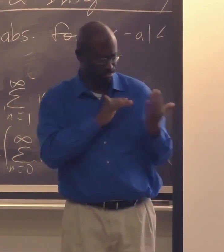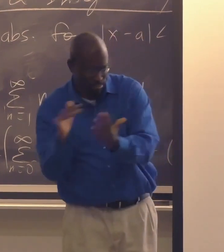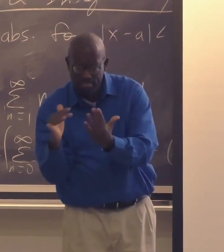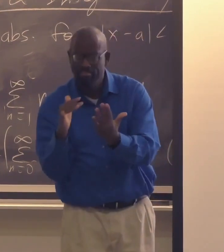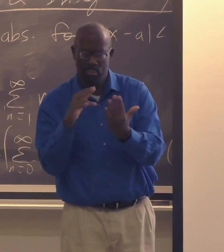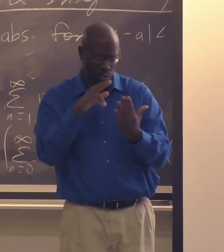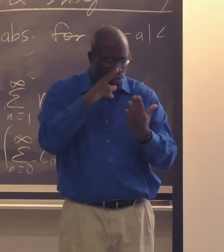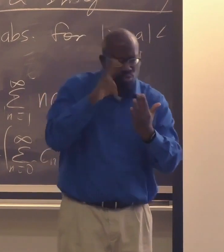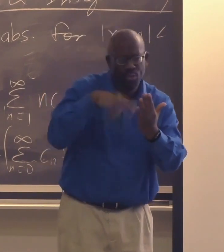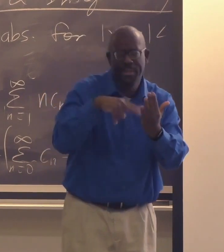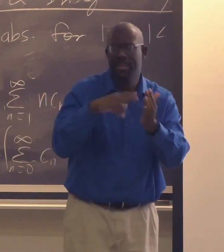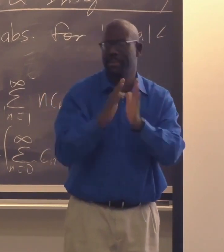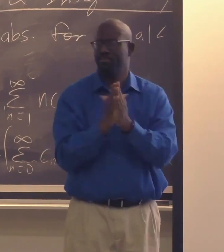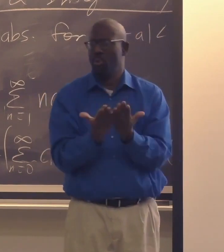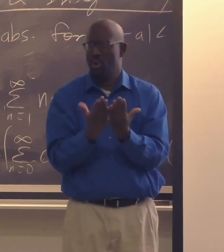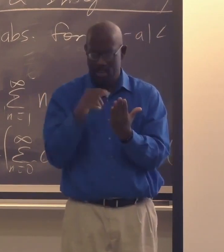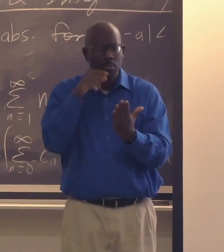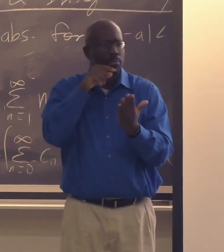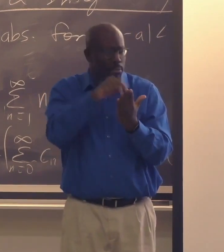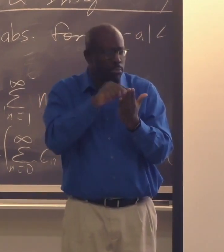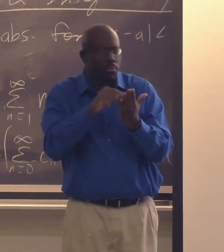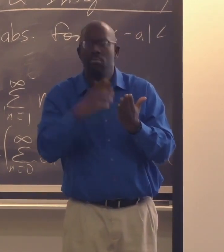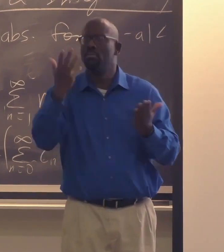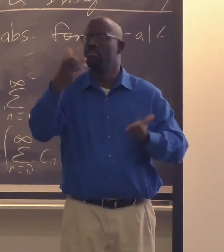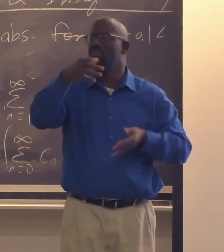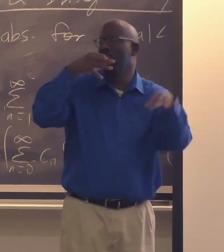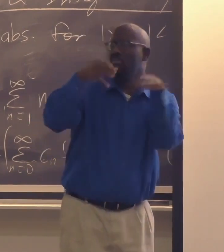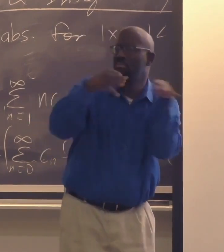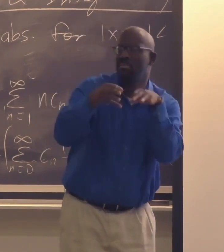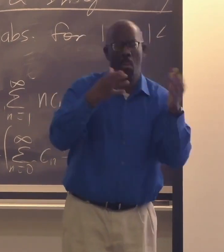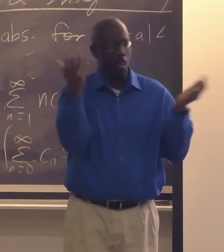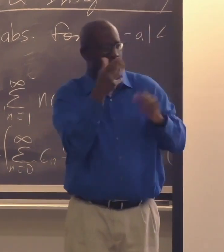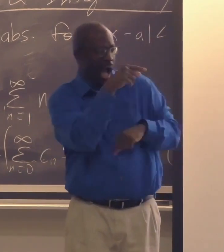you start to do some studying. You're going to need to read some literature